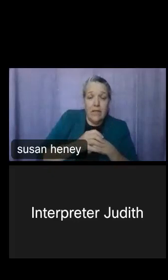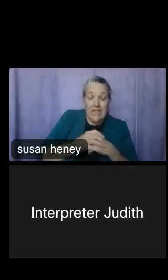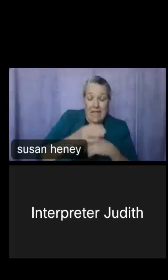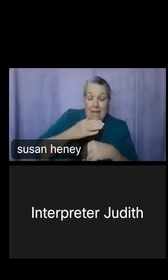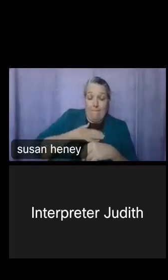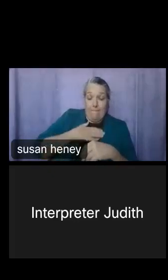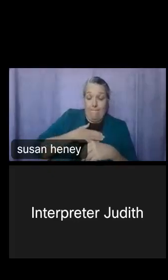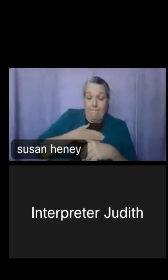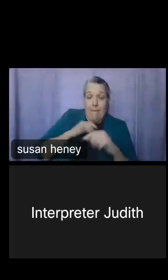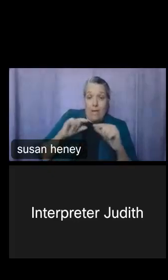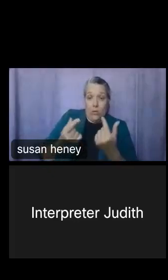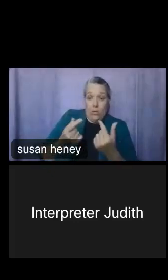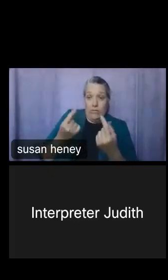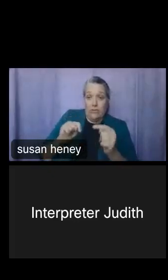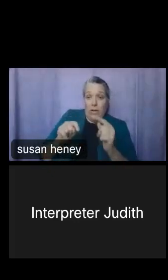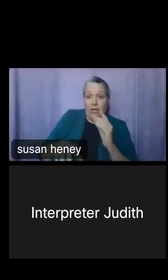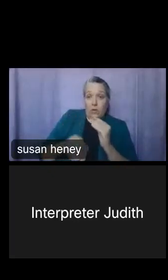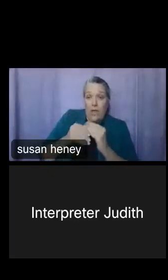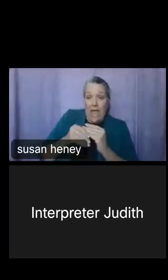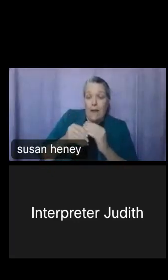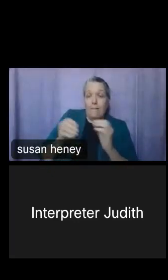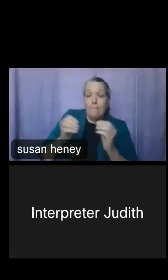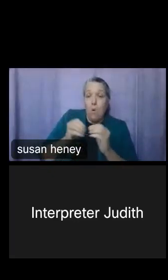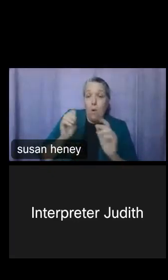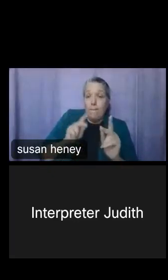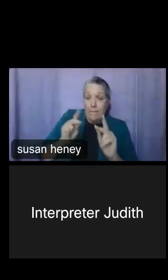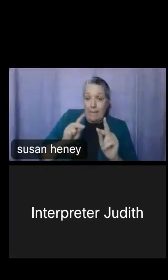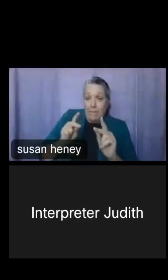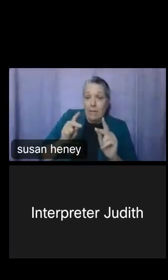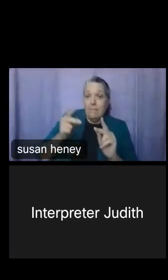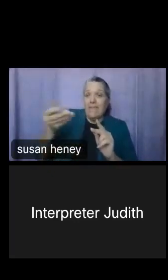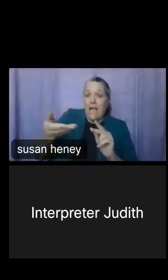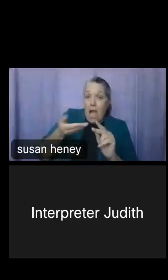for more people with disabilities being hired, and also looking to make sure that we are